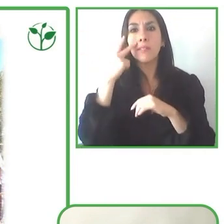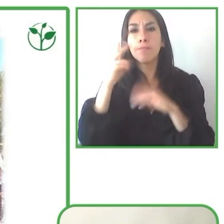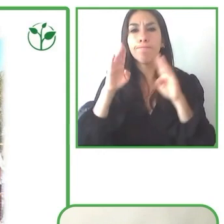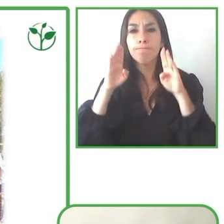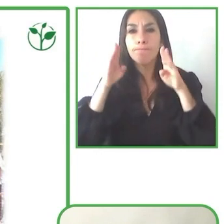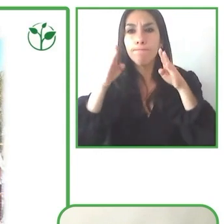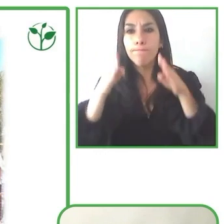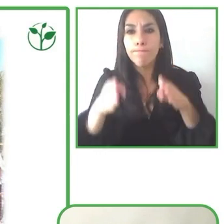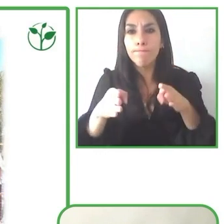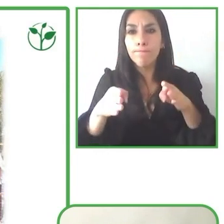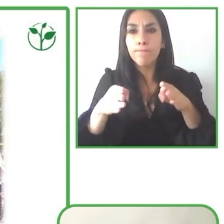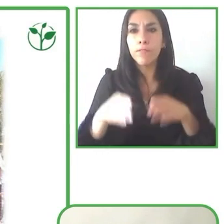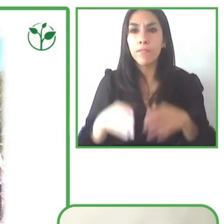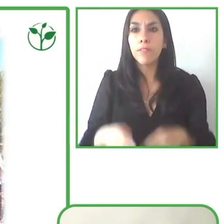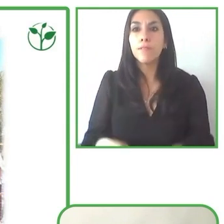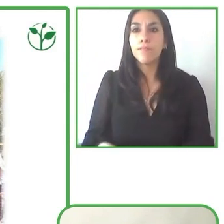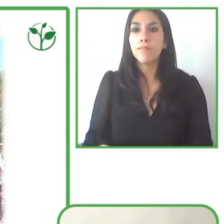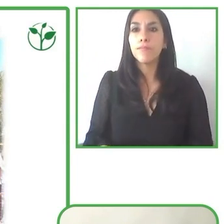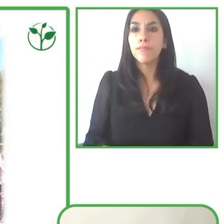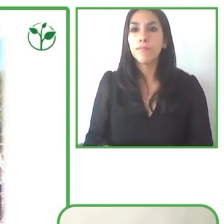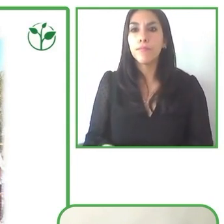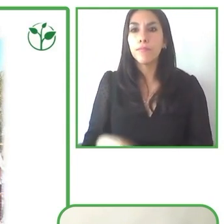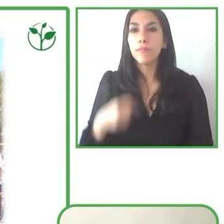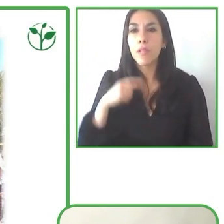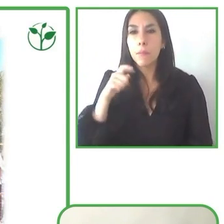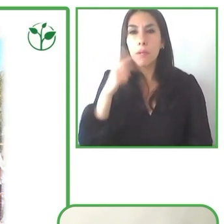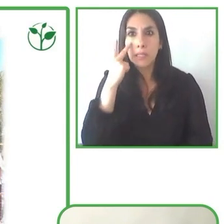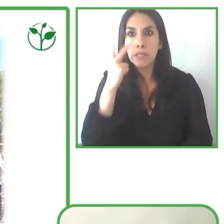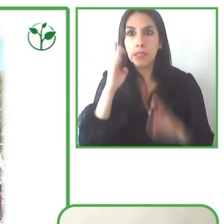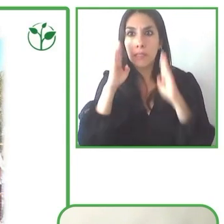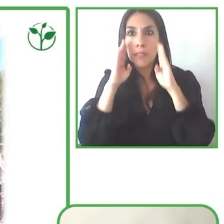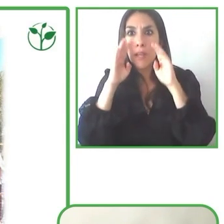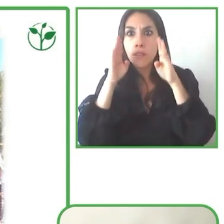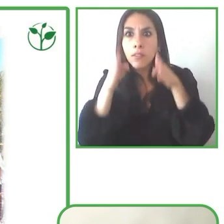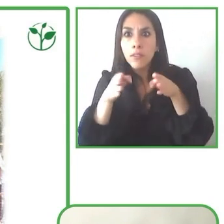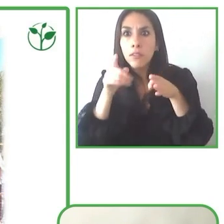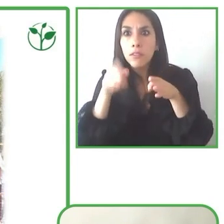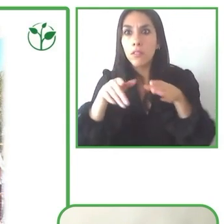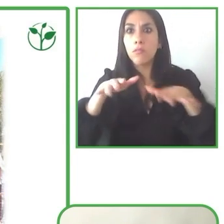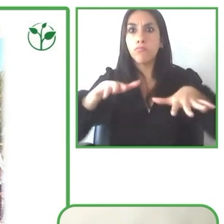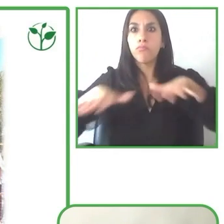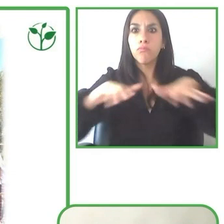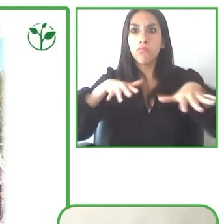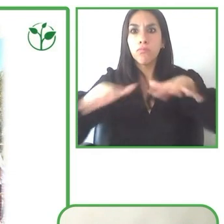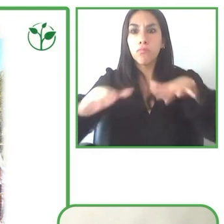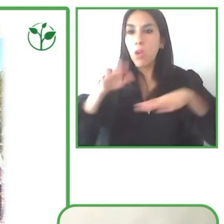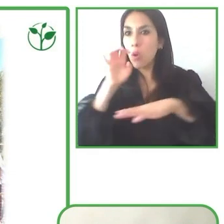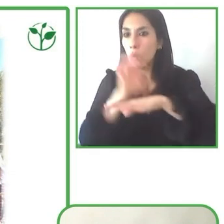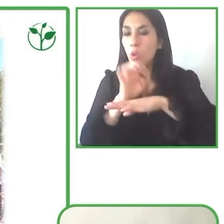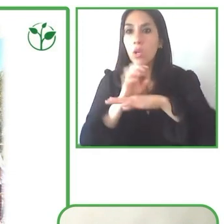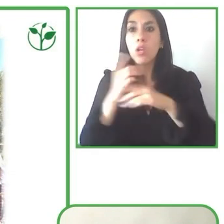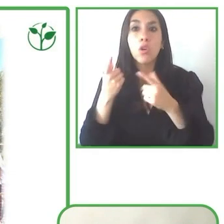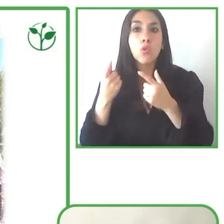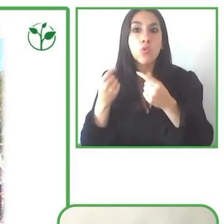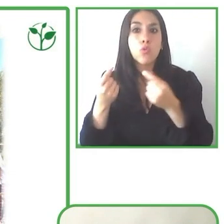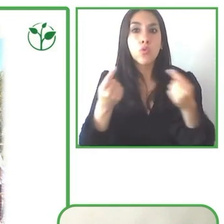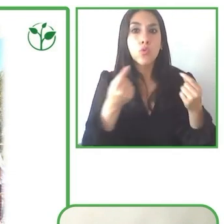that consider accessibility to be a cross pillar of our mission. We work in Ecuador, Peru and Argentina